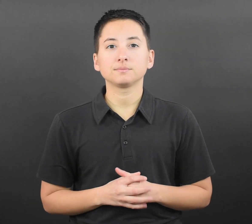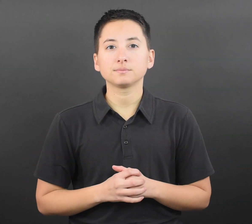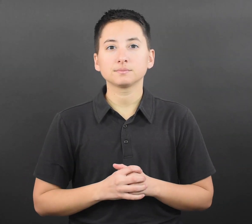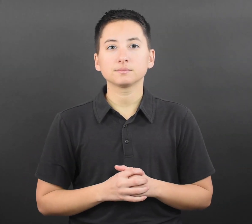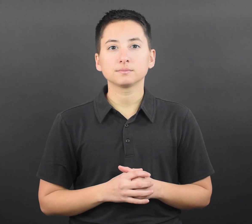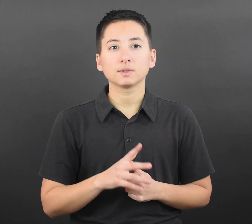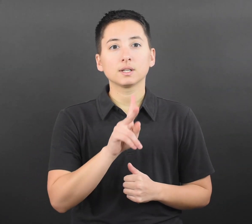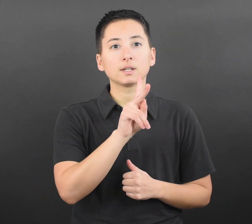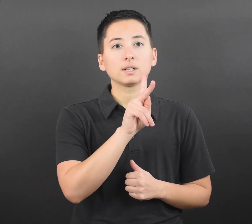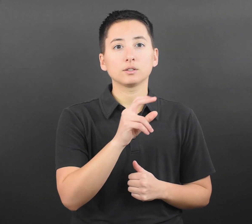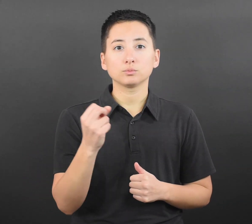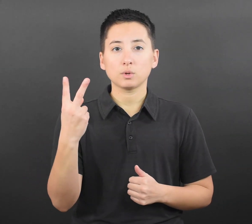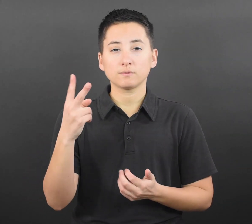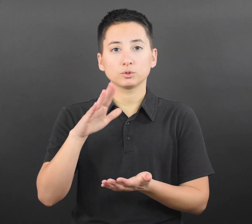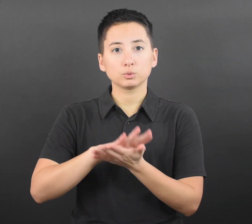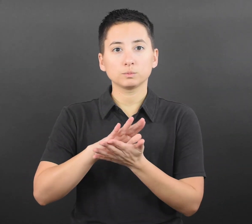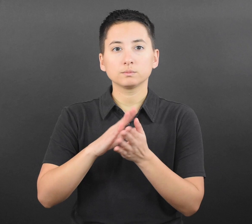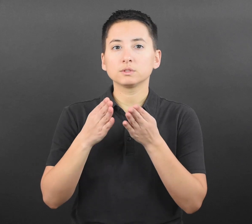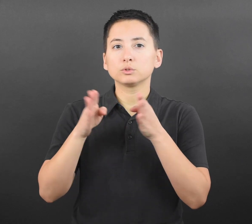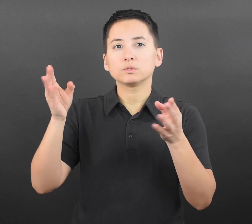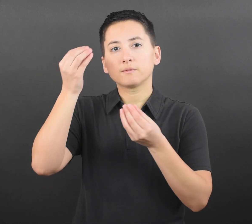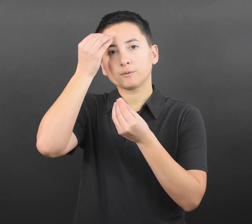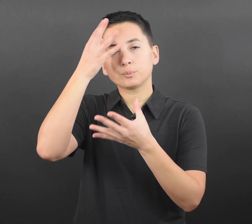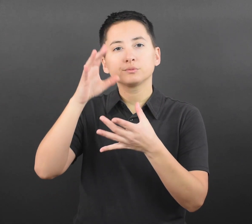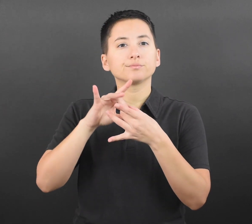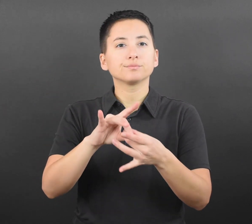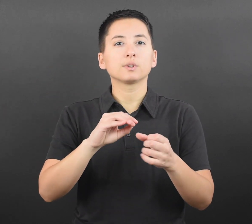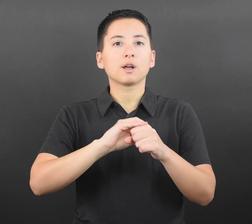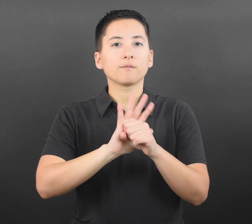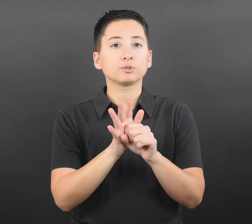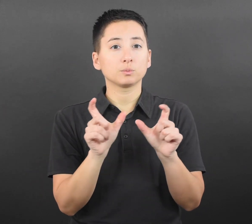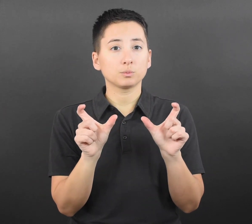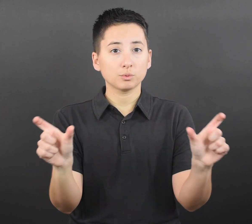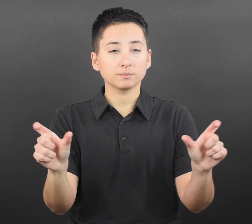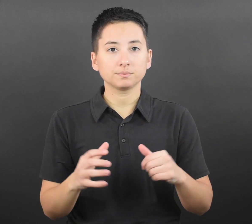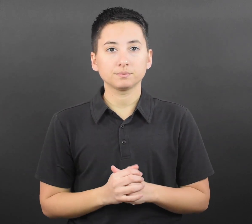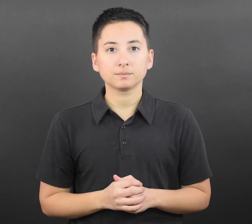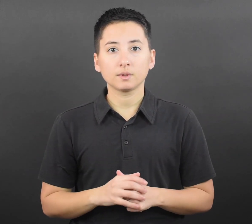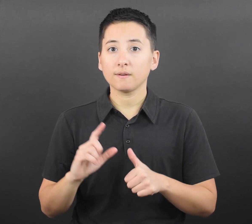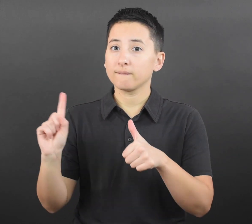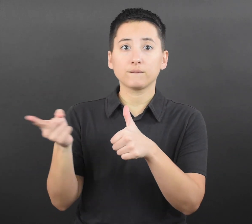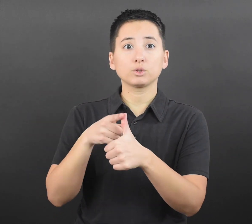Overview of COVID-19 Quarantine for K-12 Schools